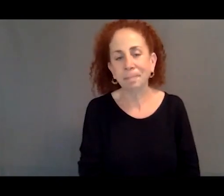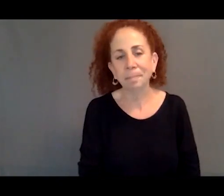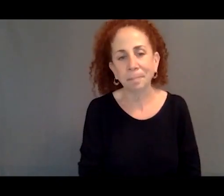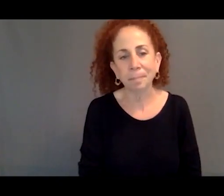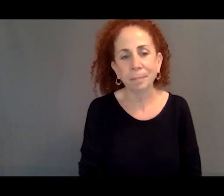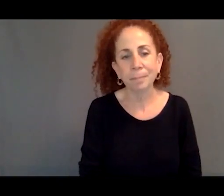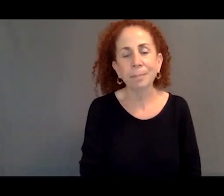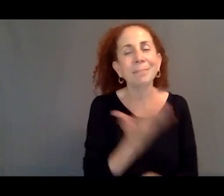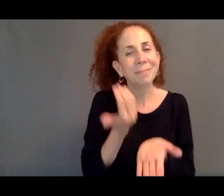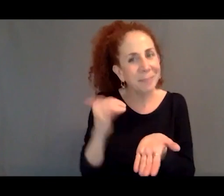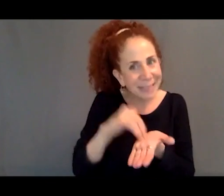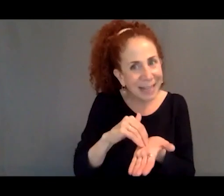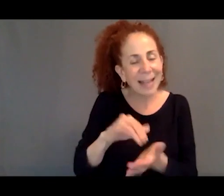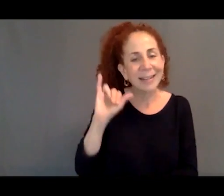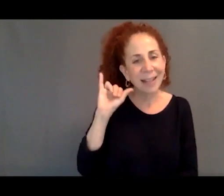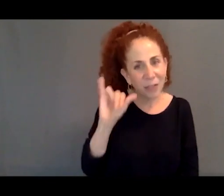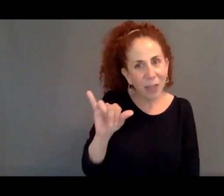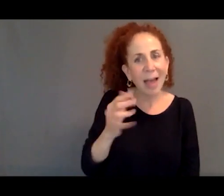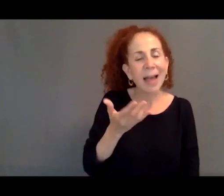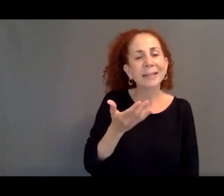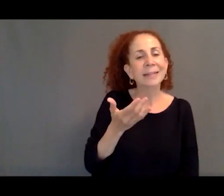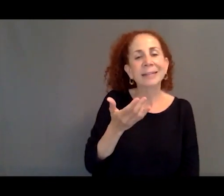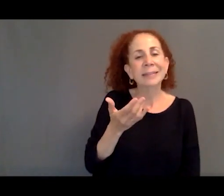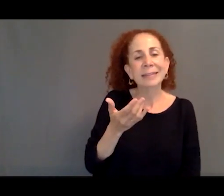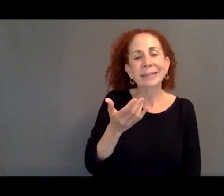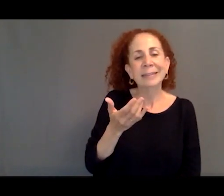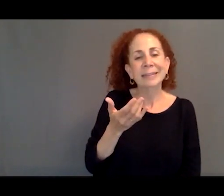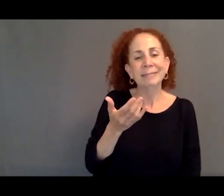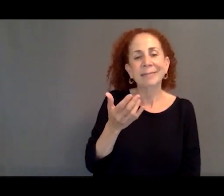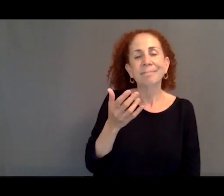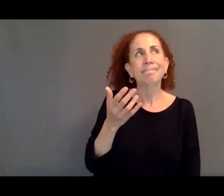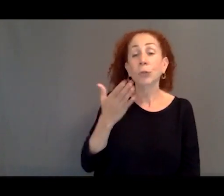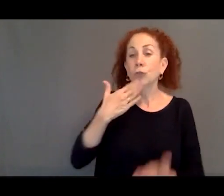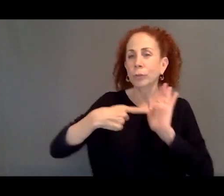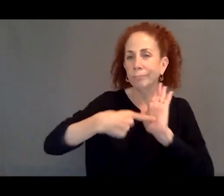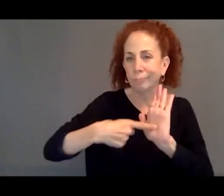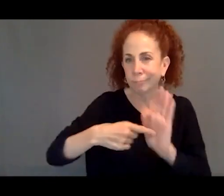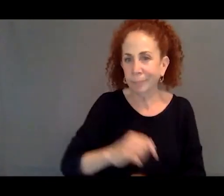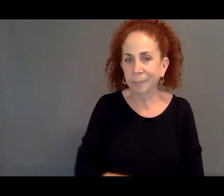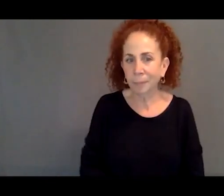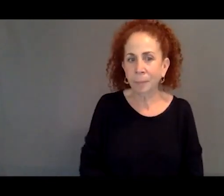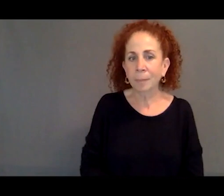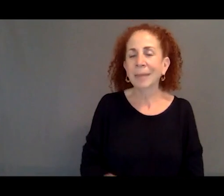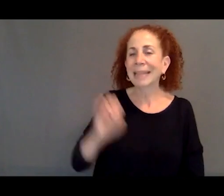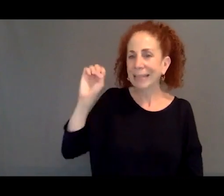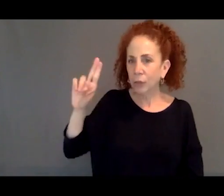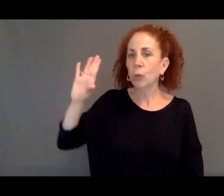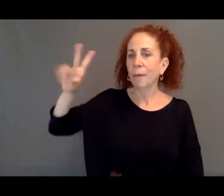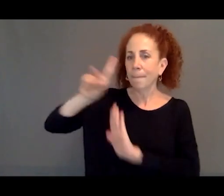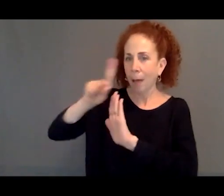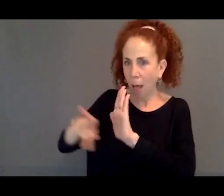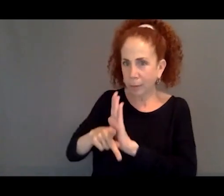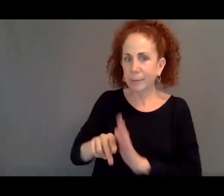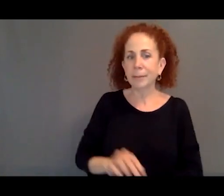But again, this is sort of an illustration of the EU policy,